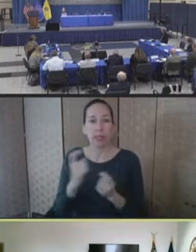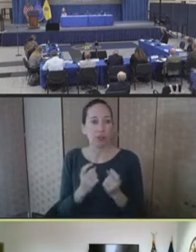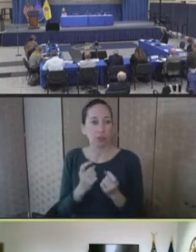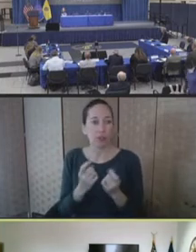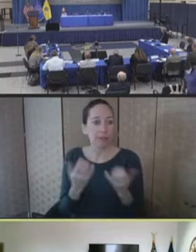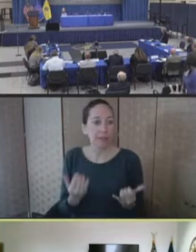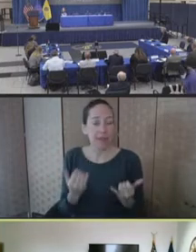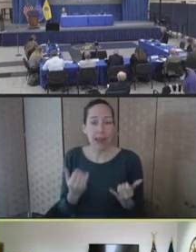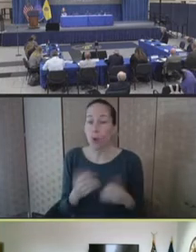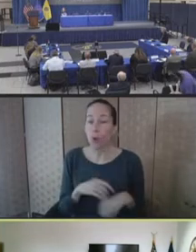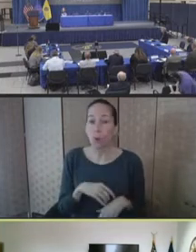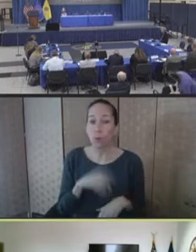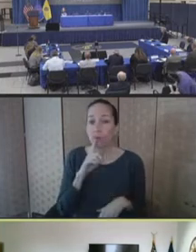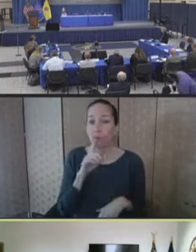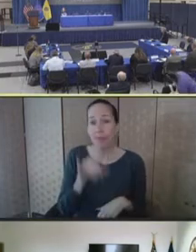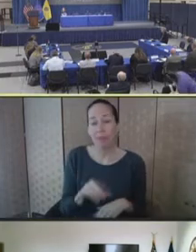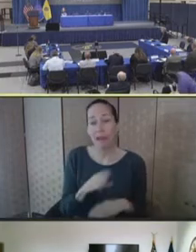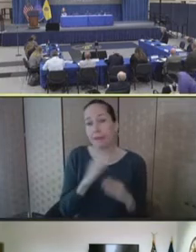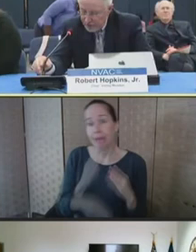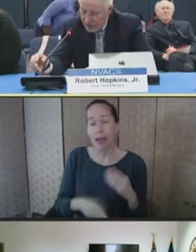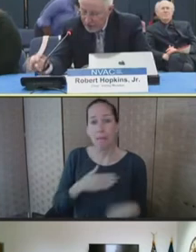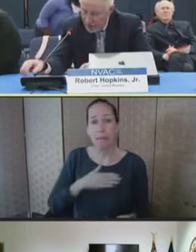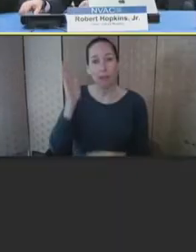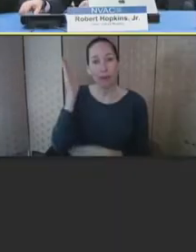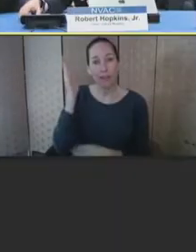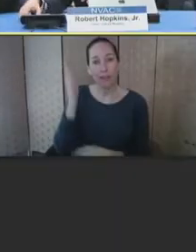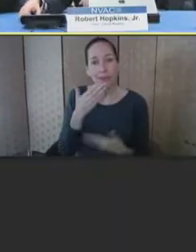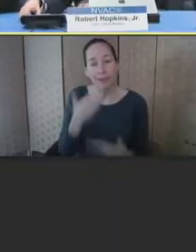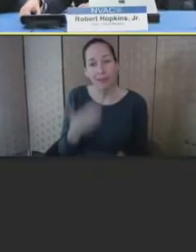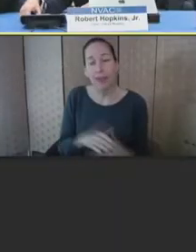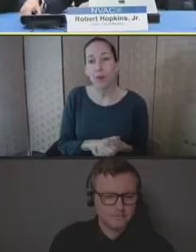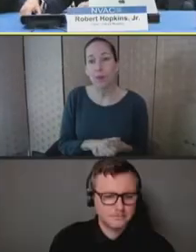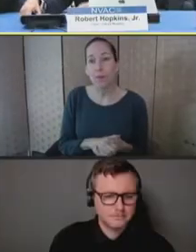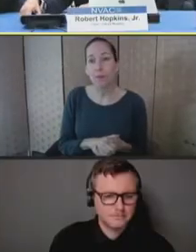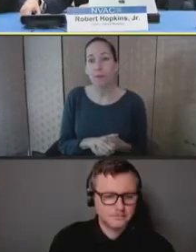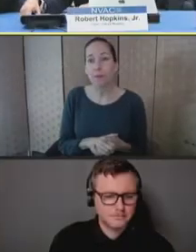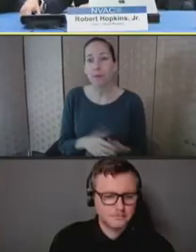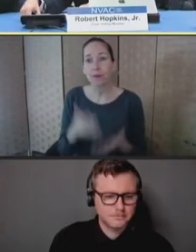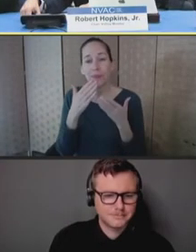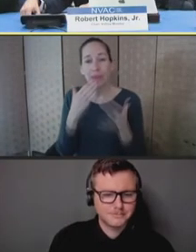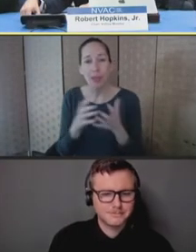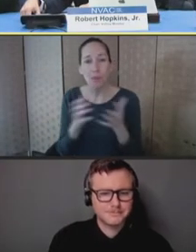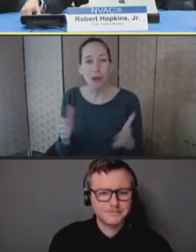Robert Hopkins: Thank you very much. Our next presenter is Commissioner Ashwin Vasan,